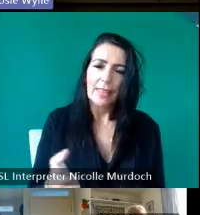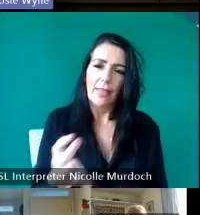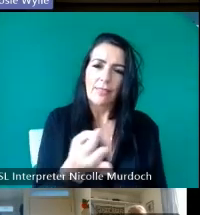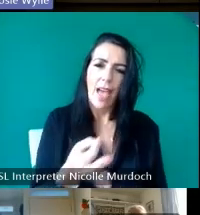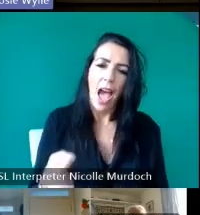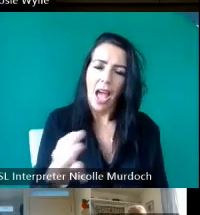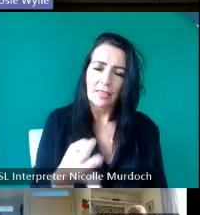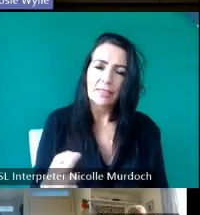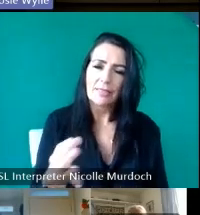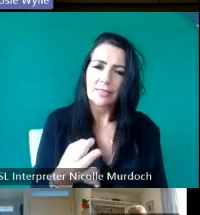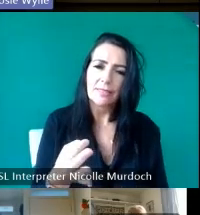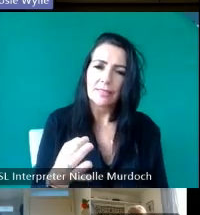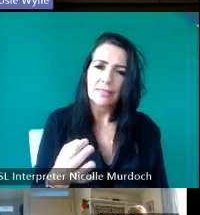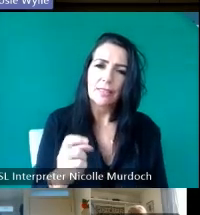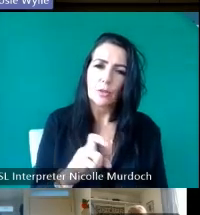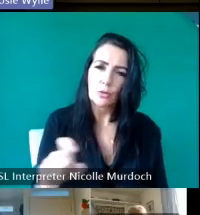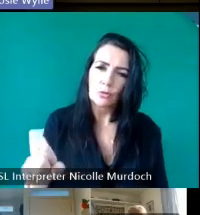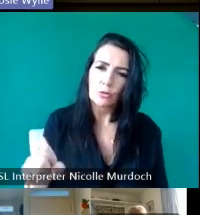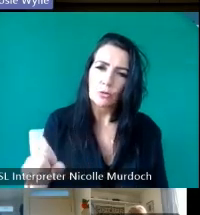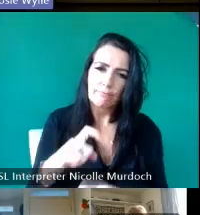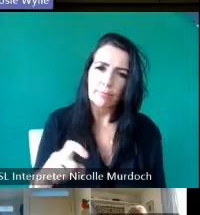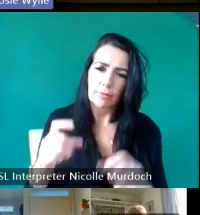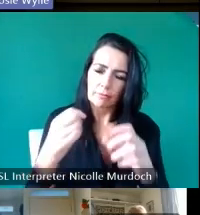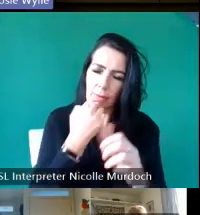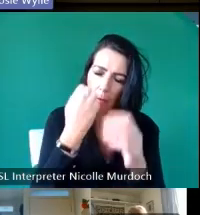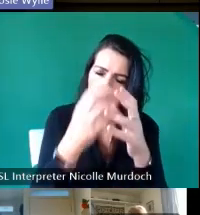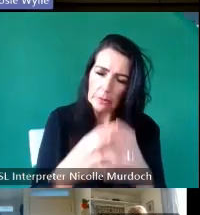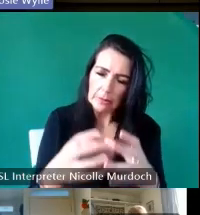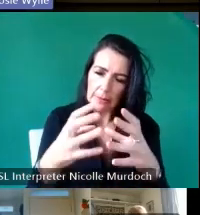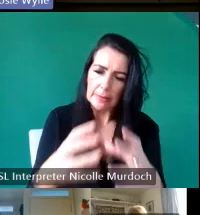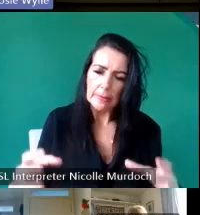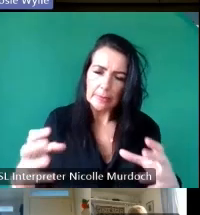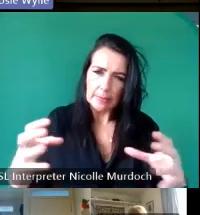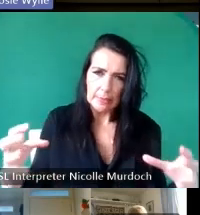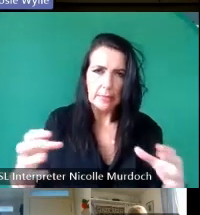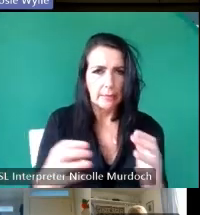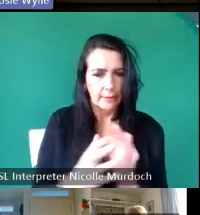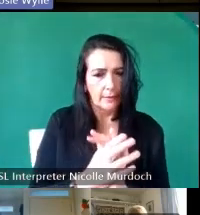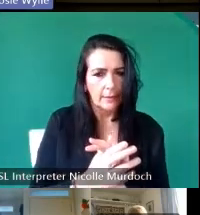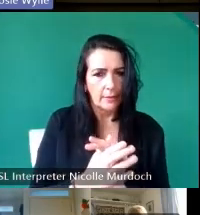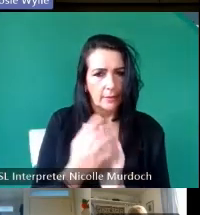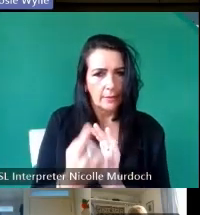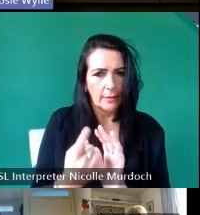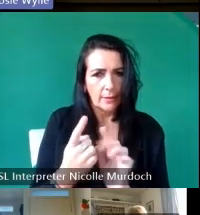uh have a continuous population and the struggle to bring in and maintain a small population on